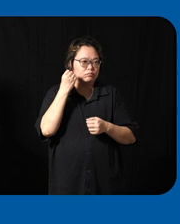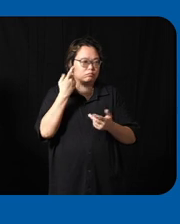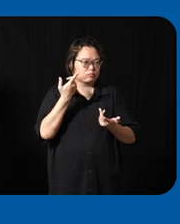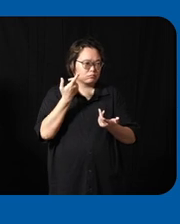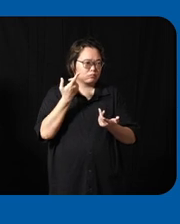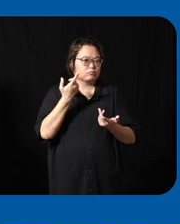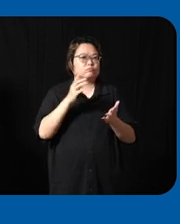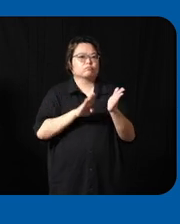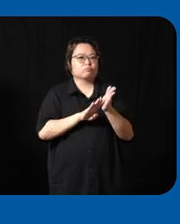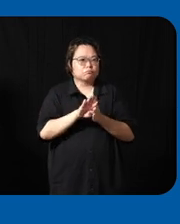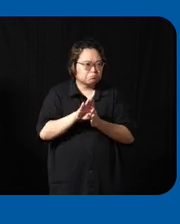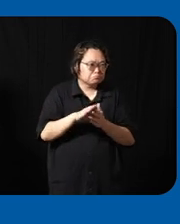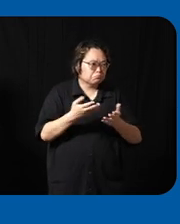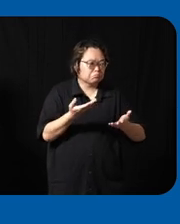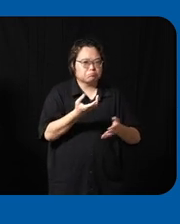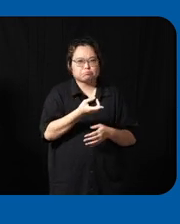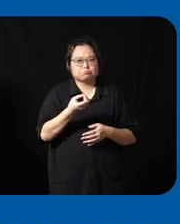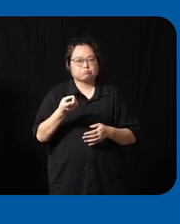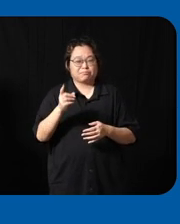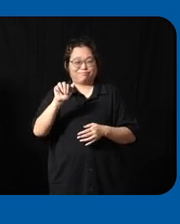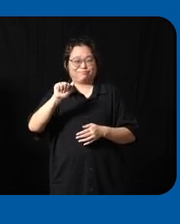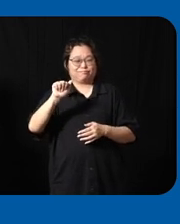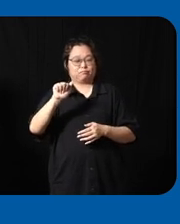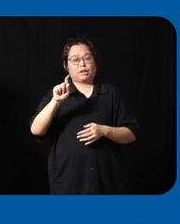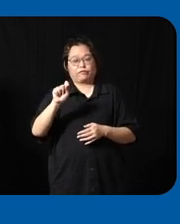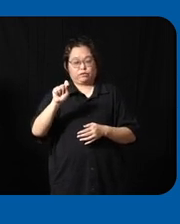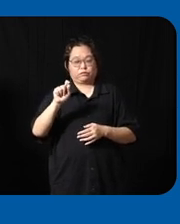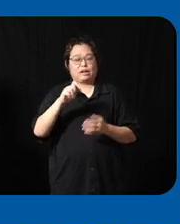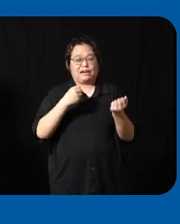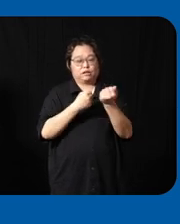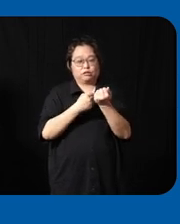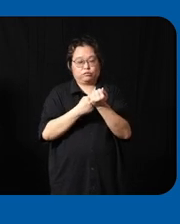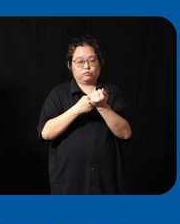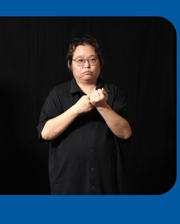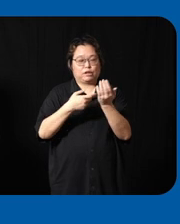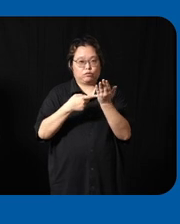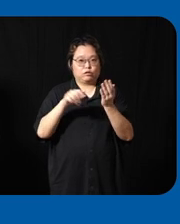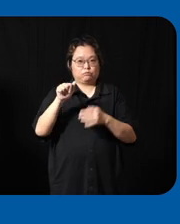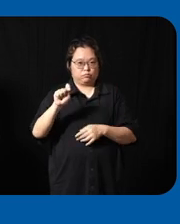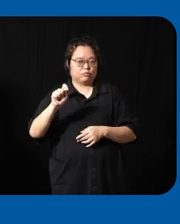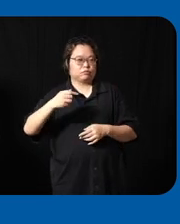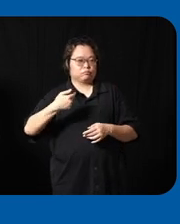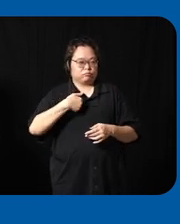able to develop uh these technology and so this is where I came I come in uh and I started two